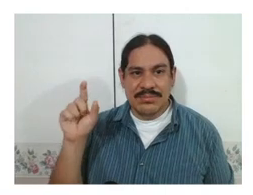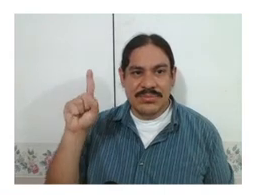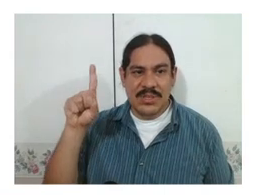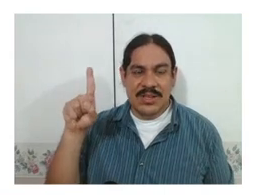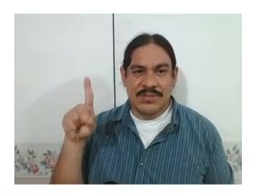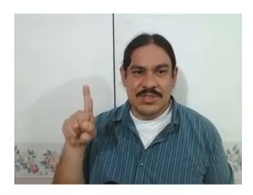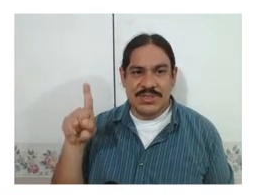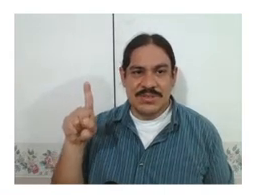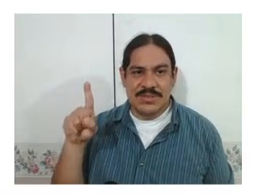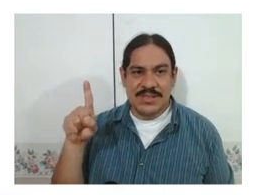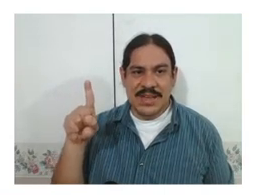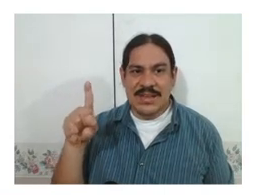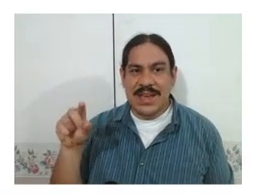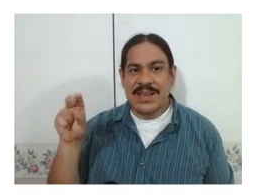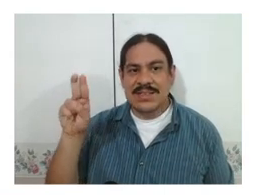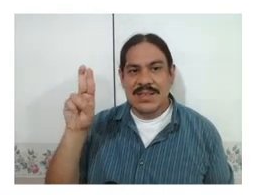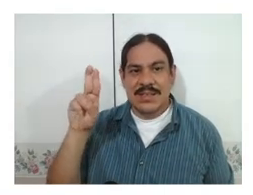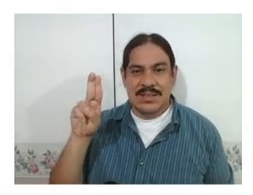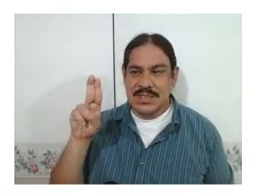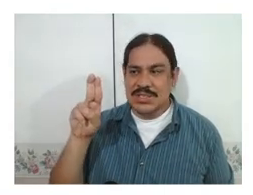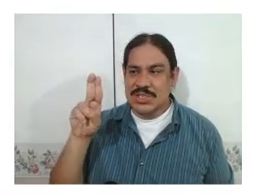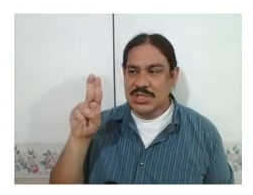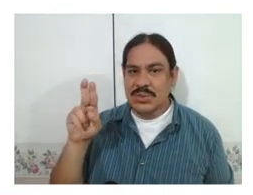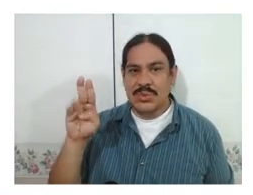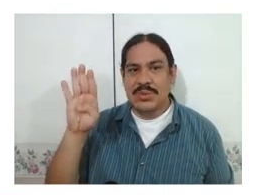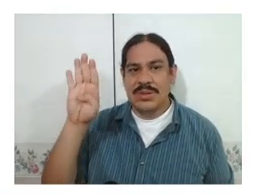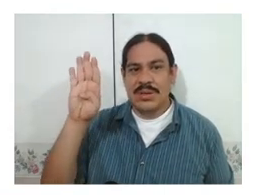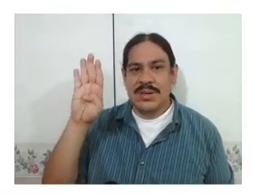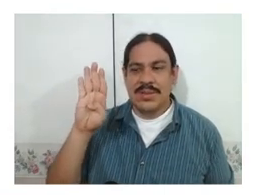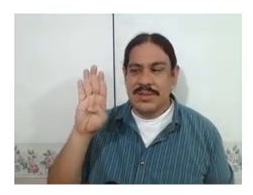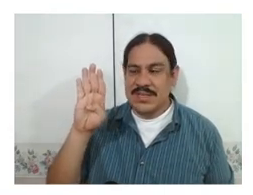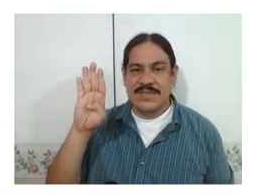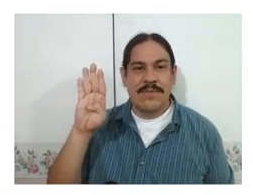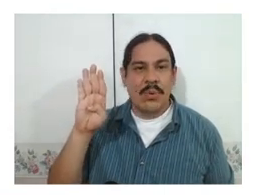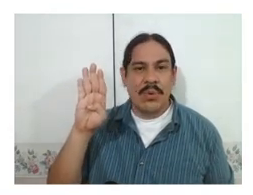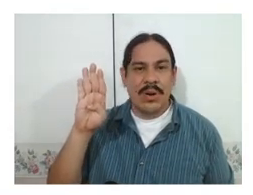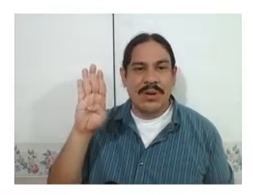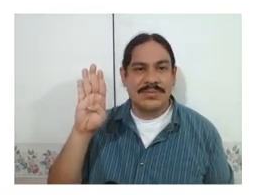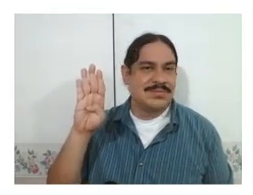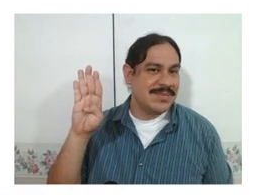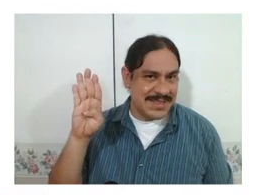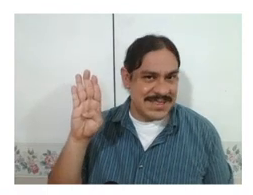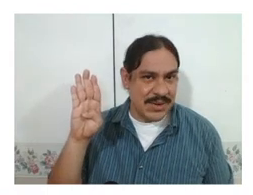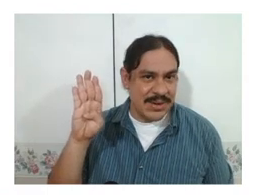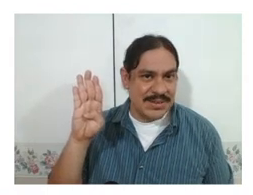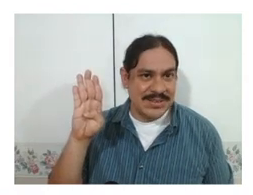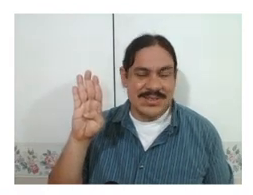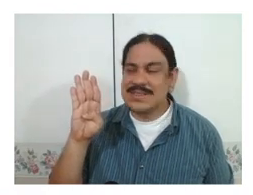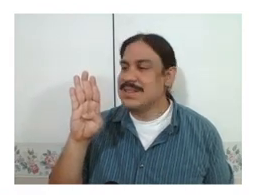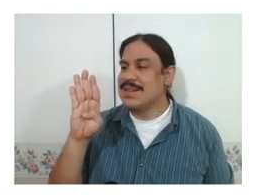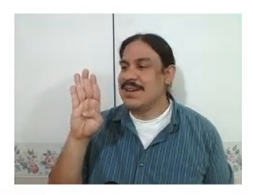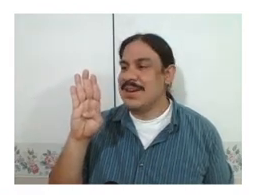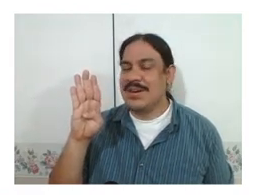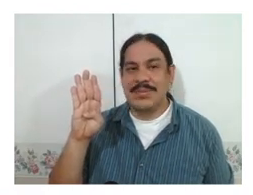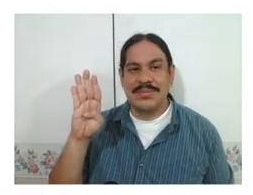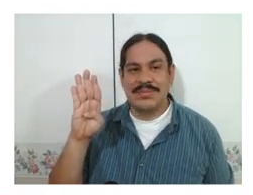you have just the index, these two